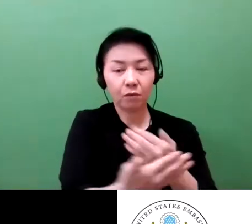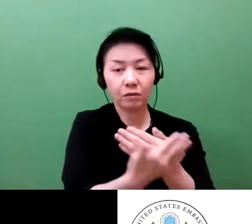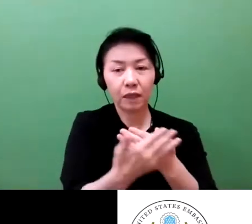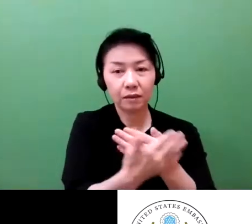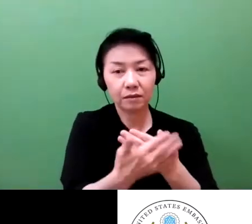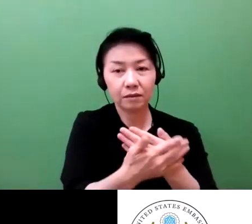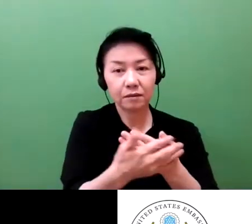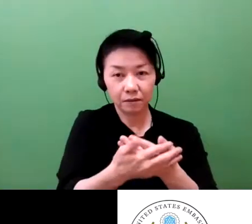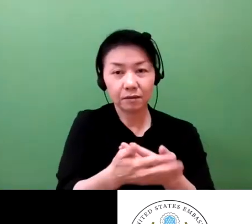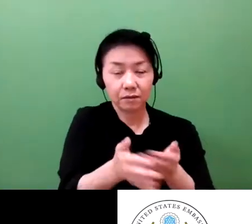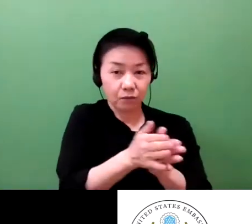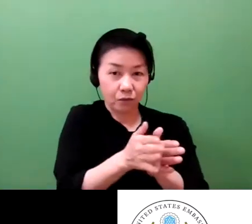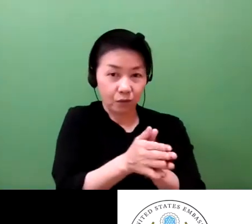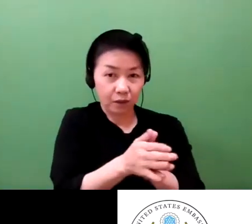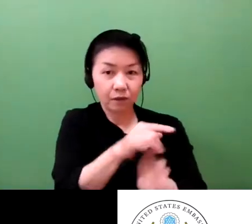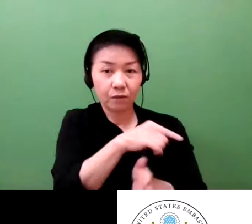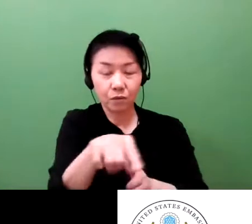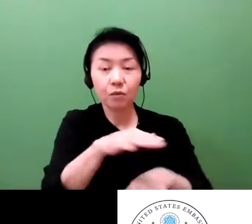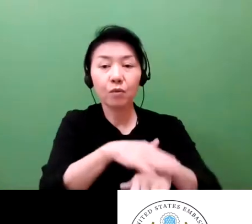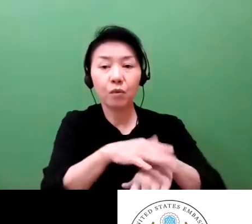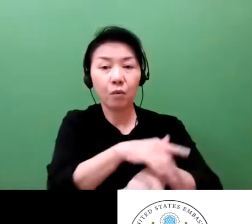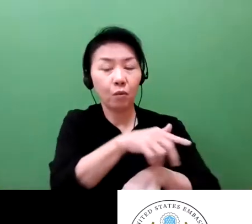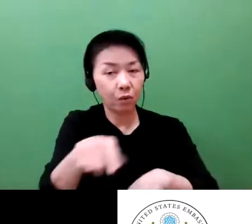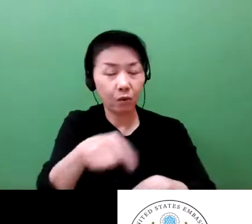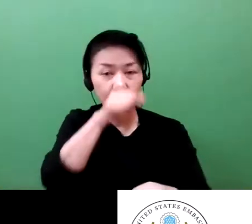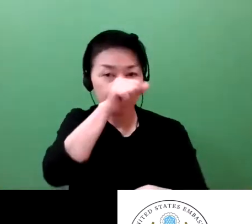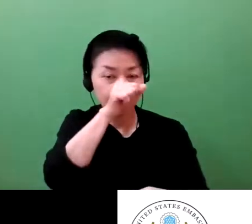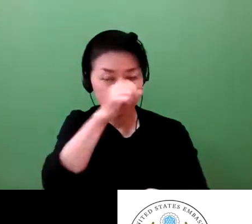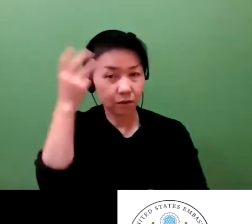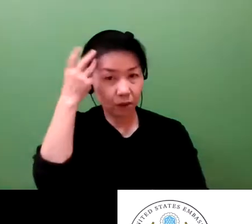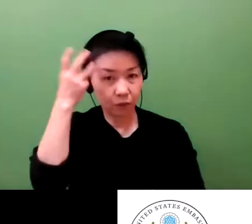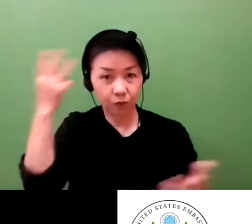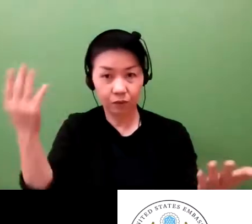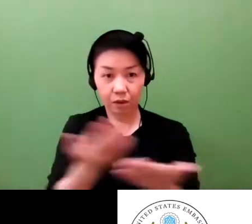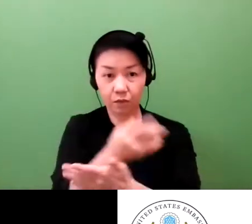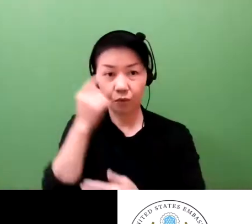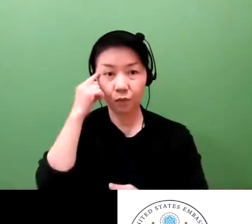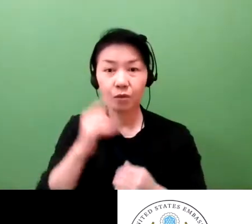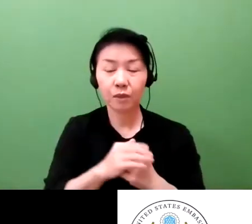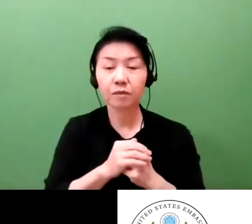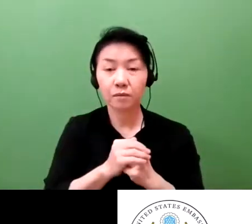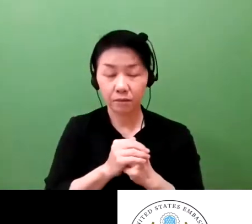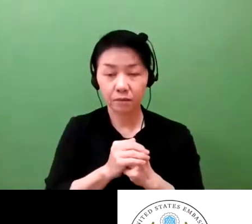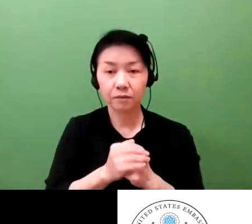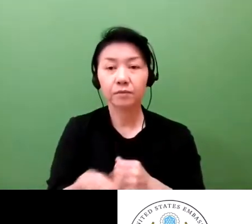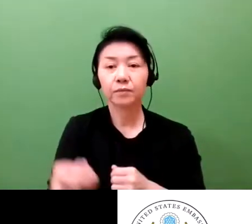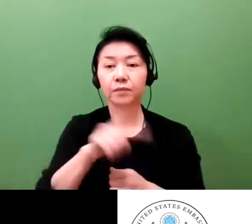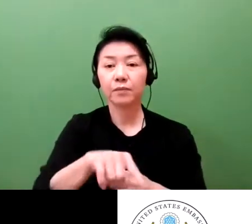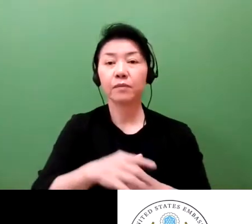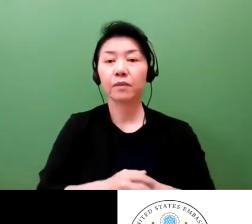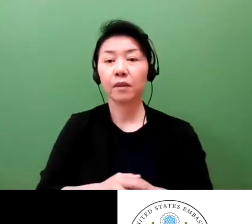to be attentive to the needs of their customers and also to engage in research that will deliver an invention.